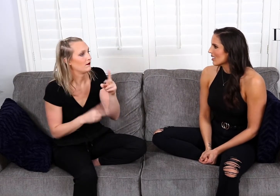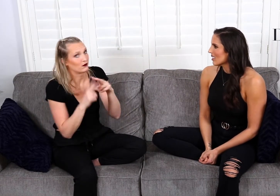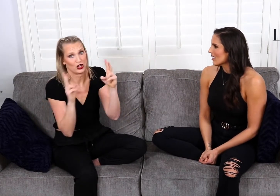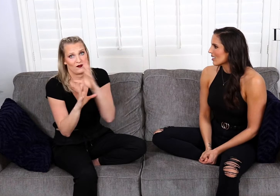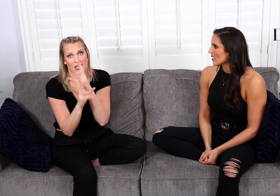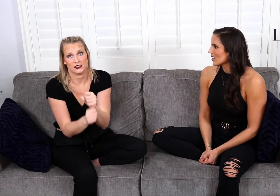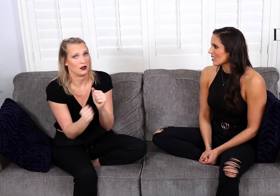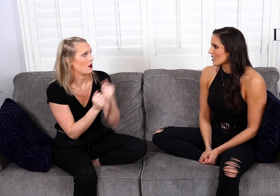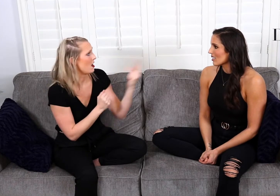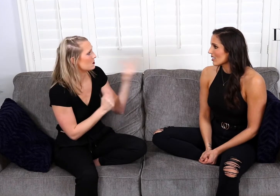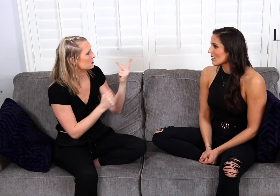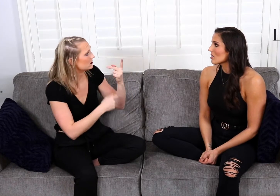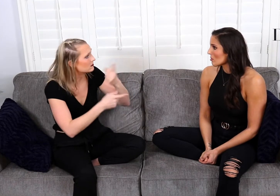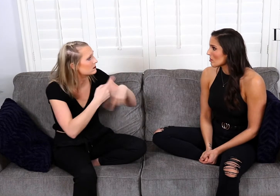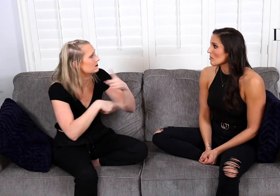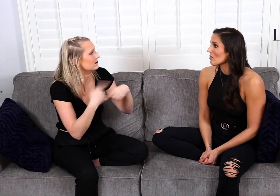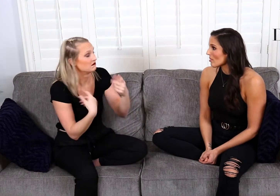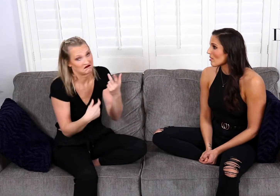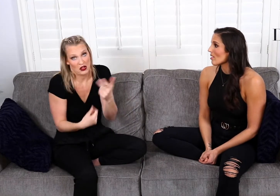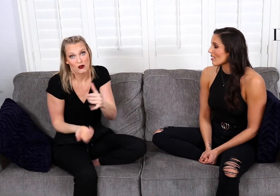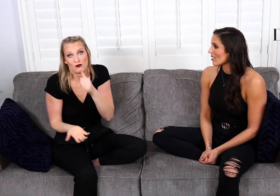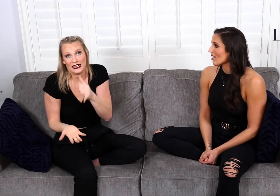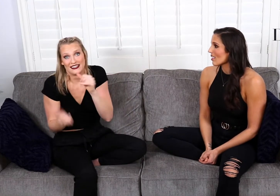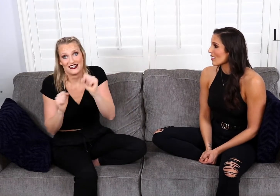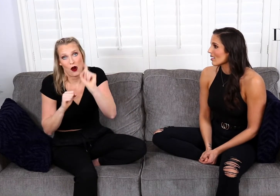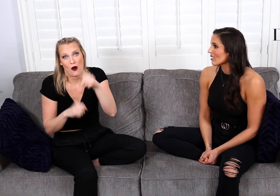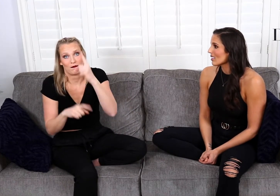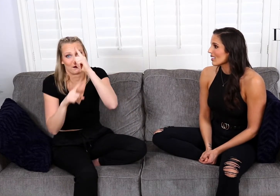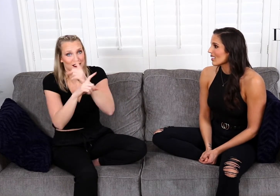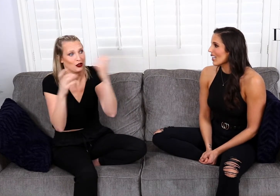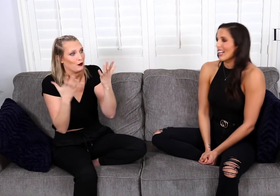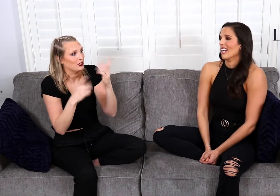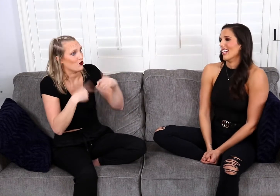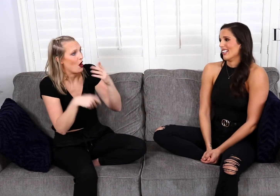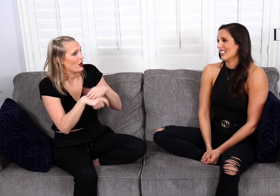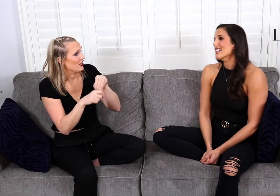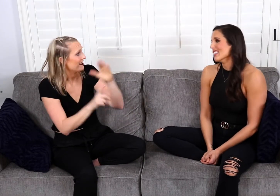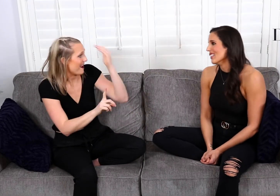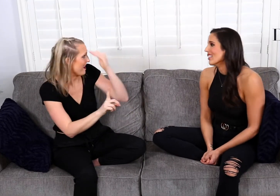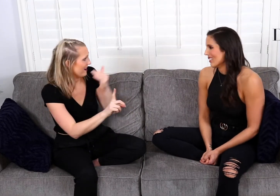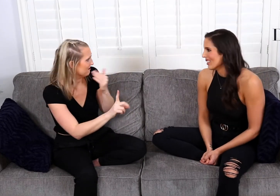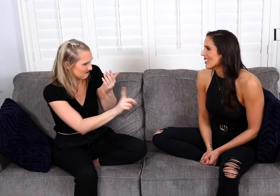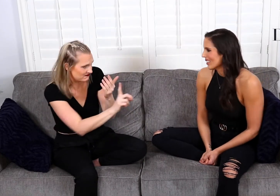who was just fascinated with us, with our signing and with drinking, you can only imagine what goes on in their head.